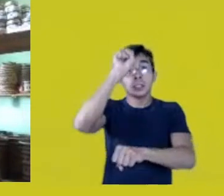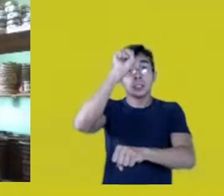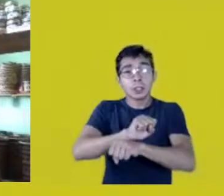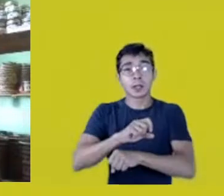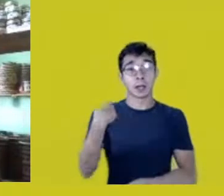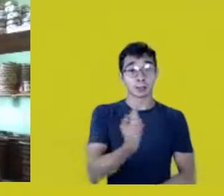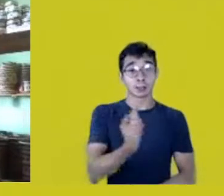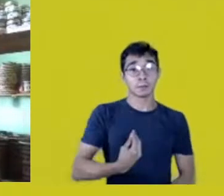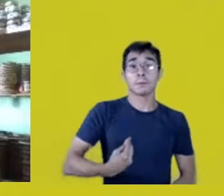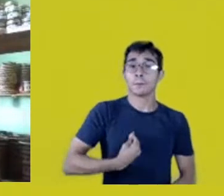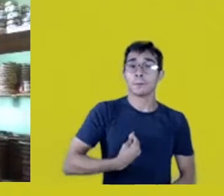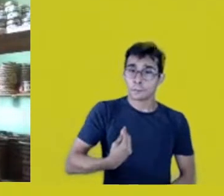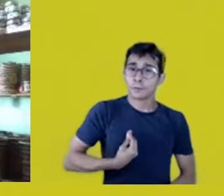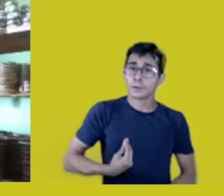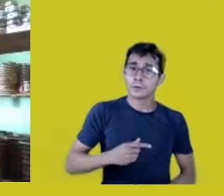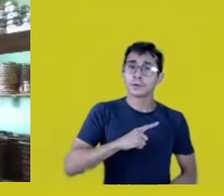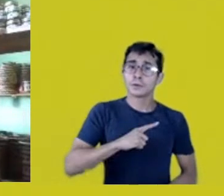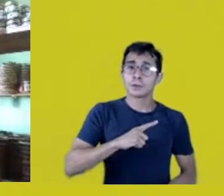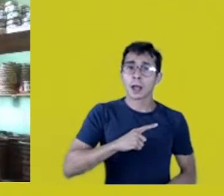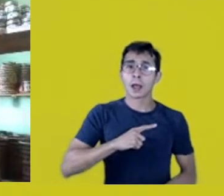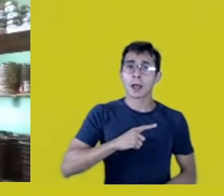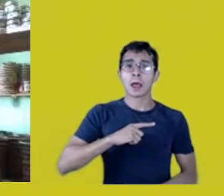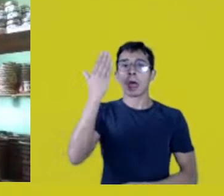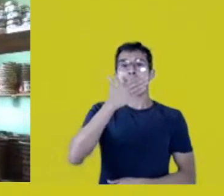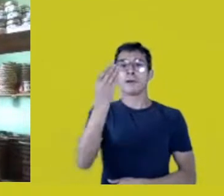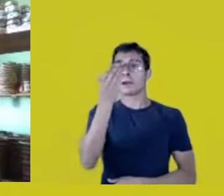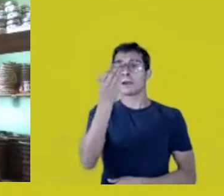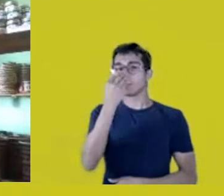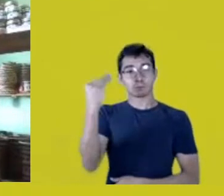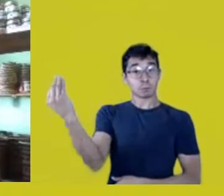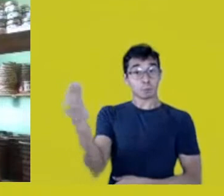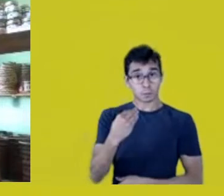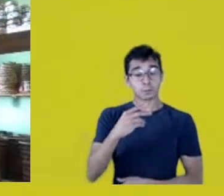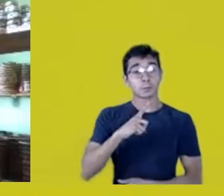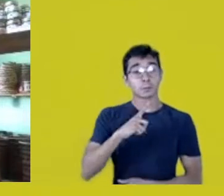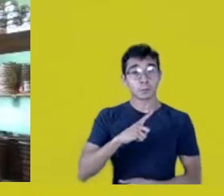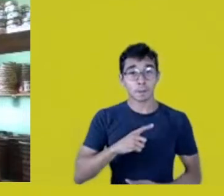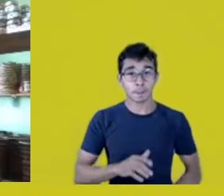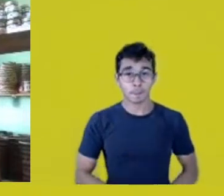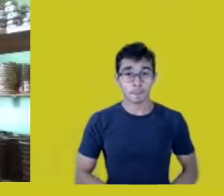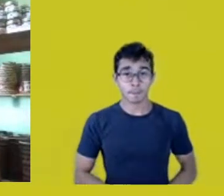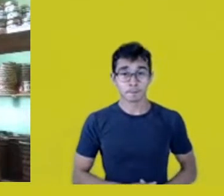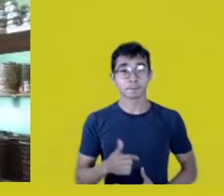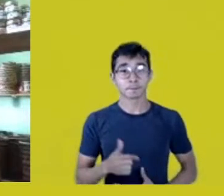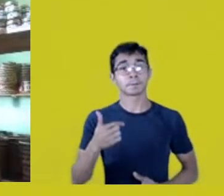It’s not about invisibility, it’s about denial. I didn’t come here to ask for visibility,